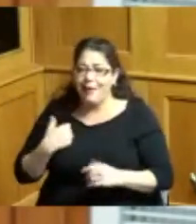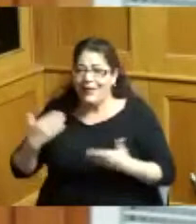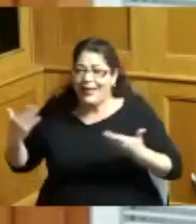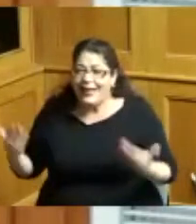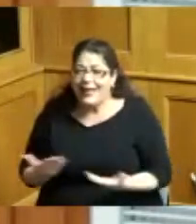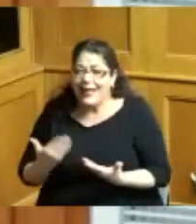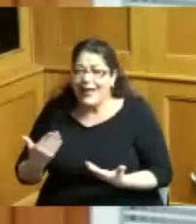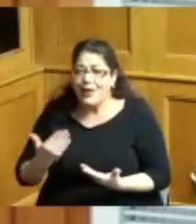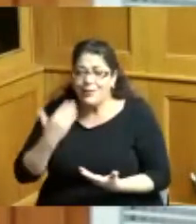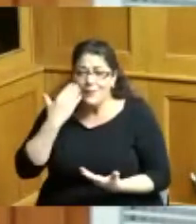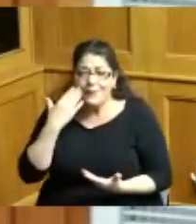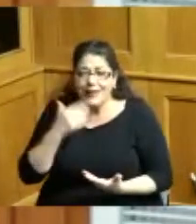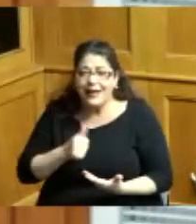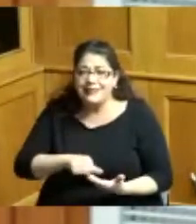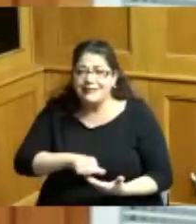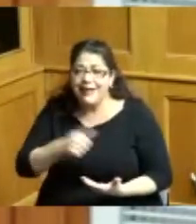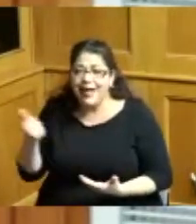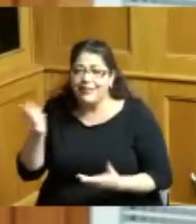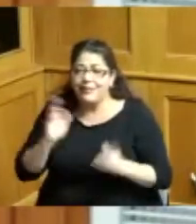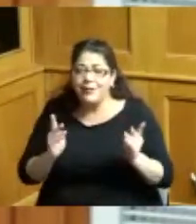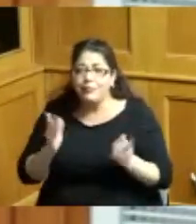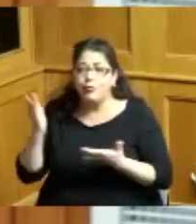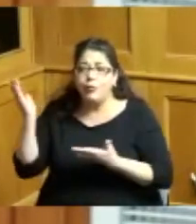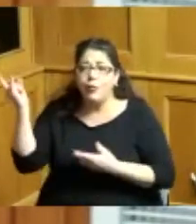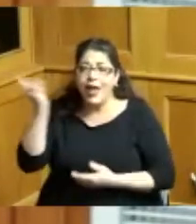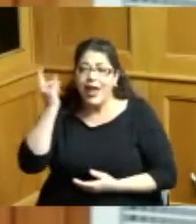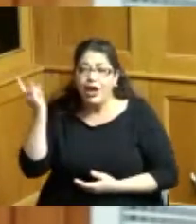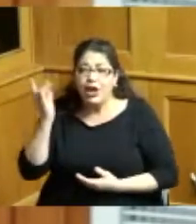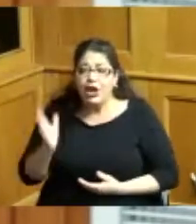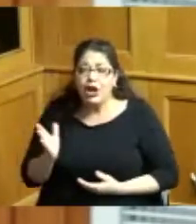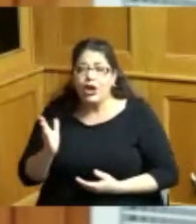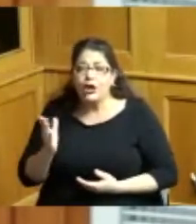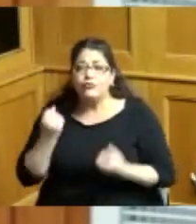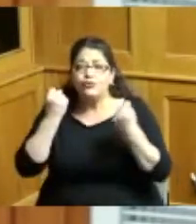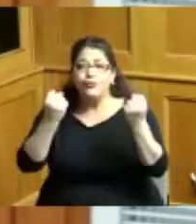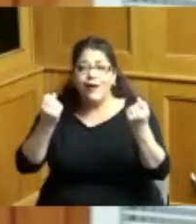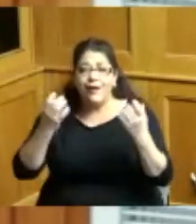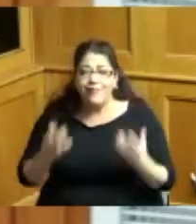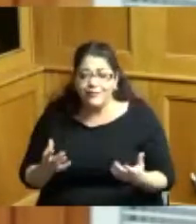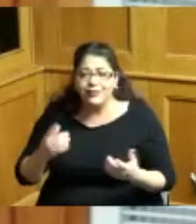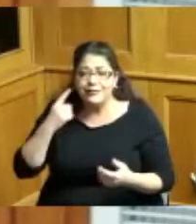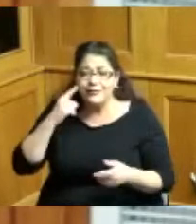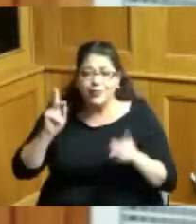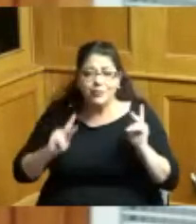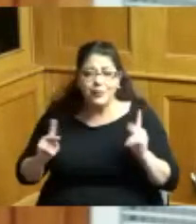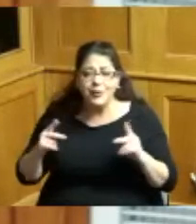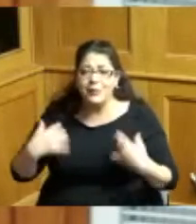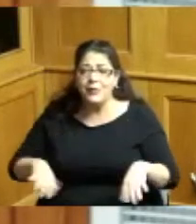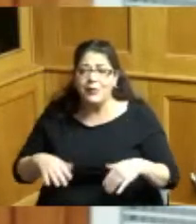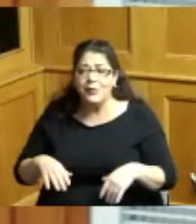people who were waiters maids and chauffeurs and because of the hard work and dedication they had